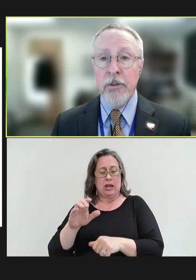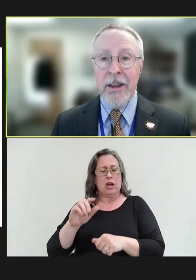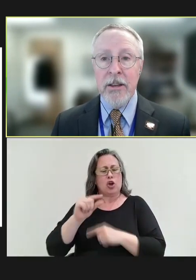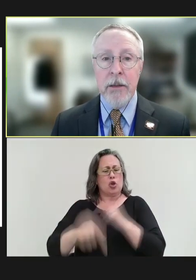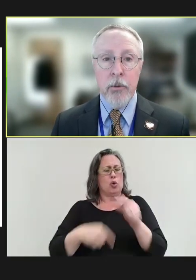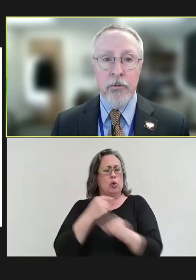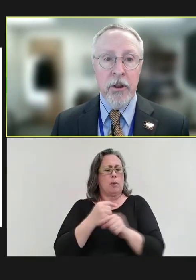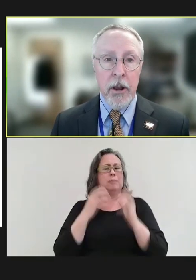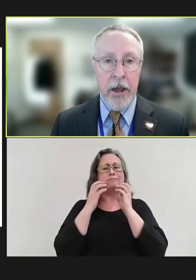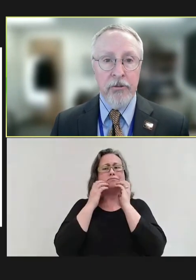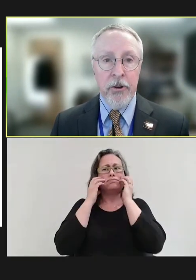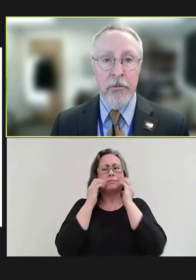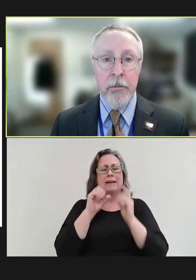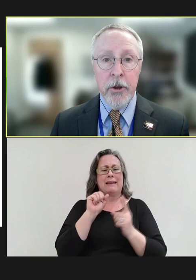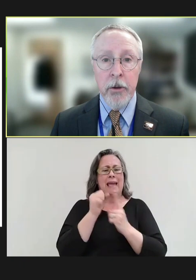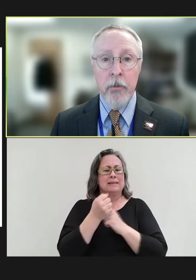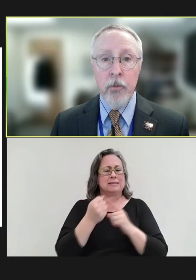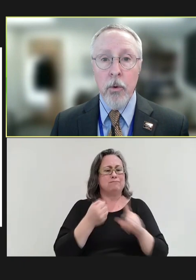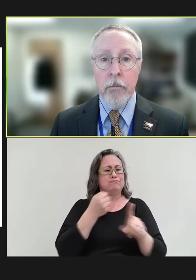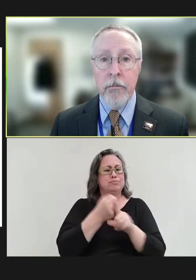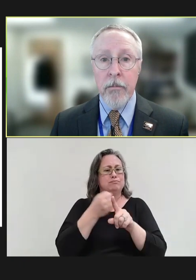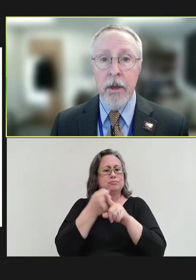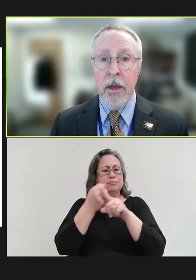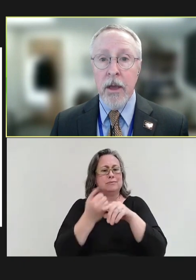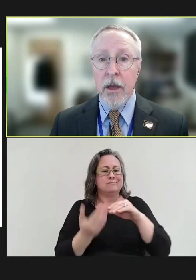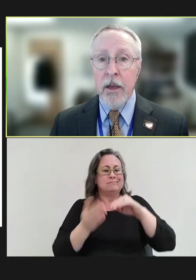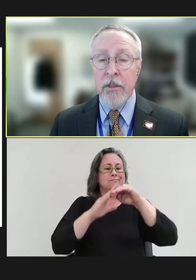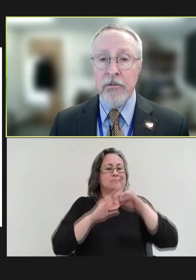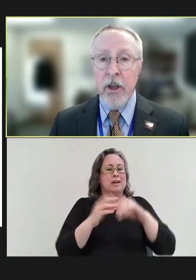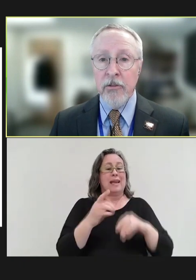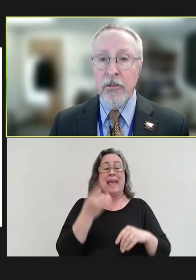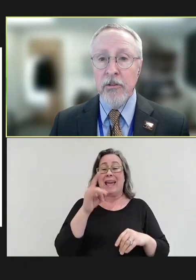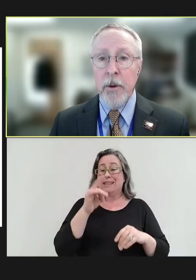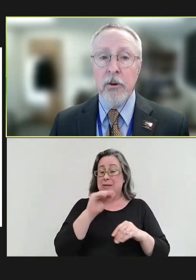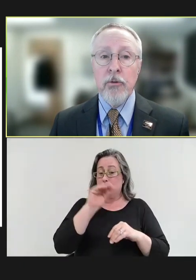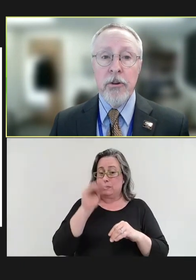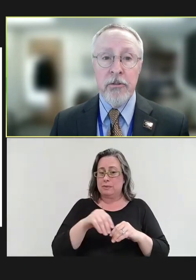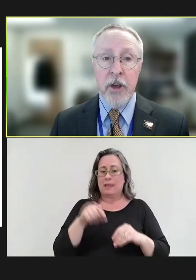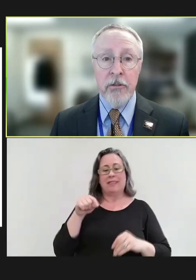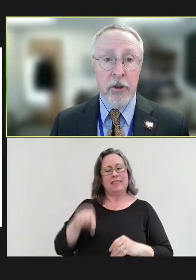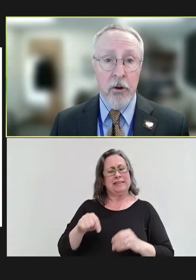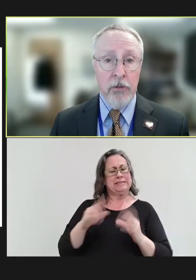18 percent last year from the year before. In this session, the speakers will discuss the current